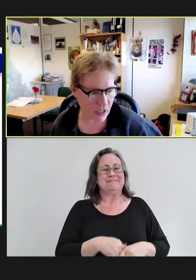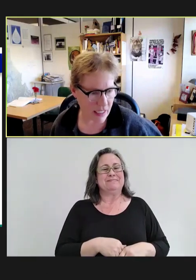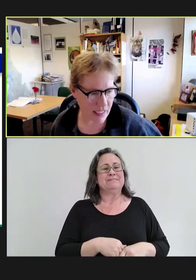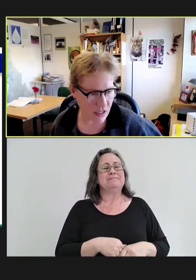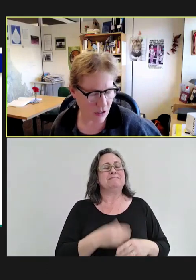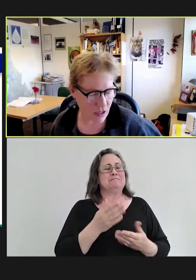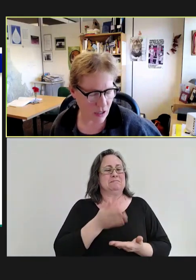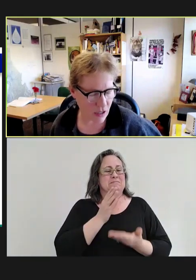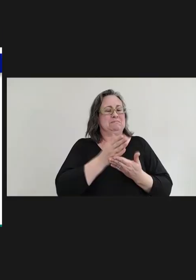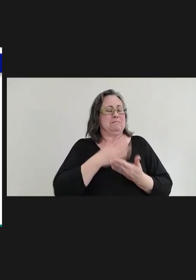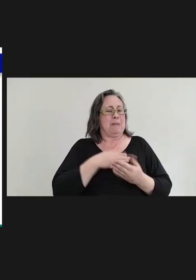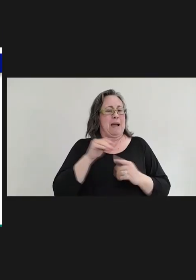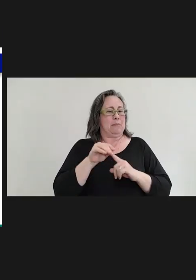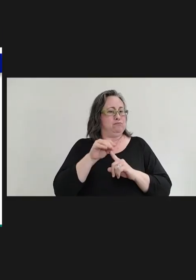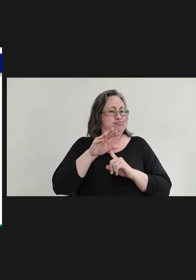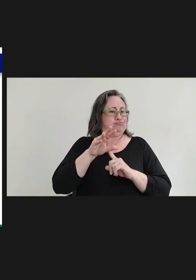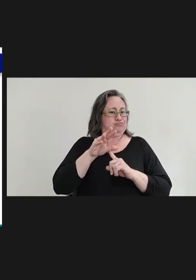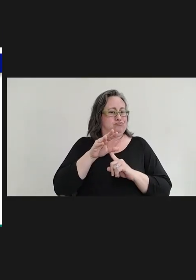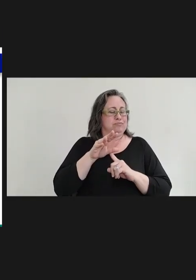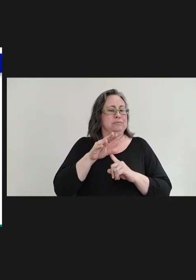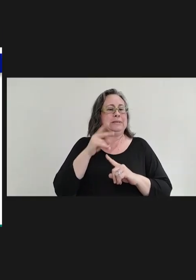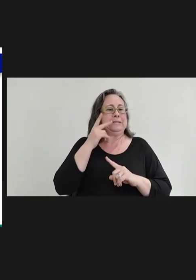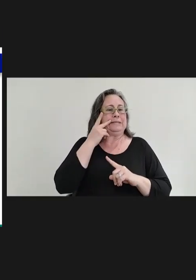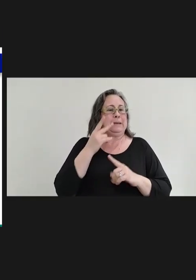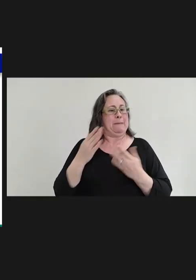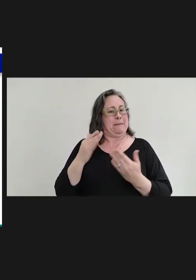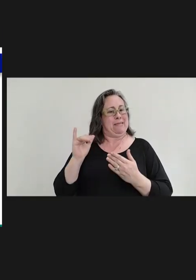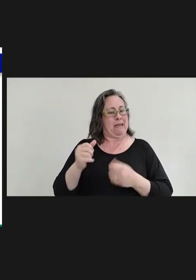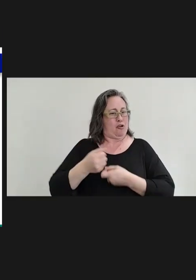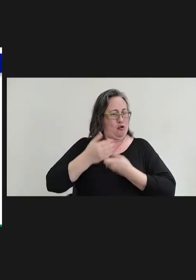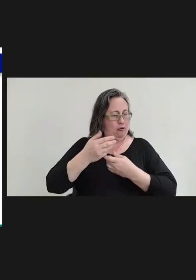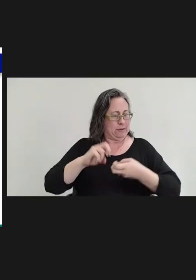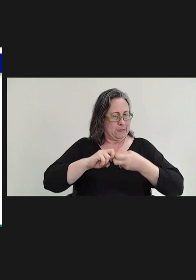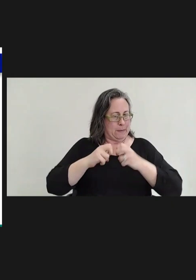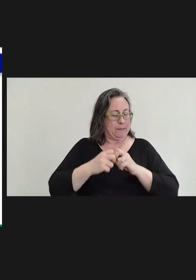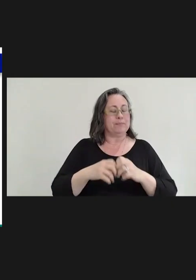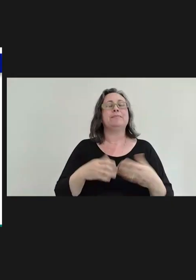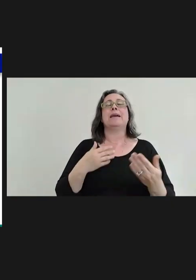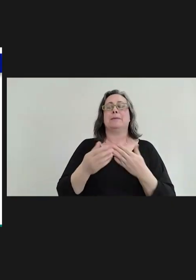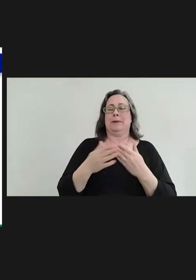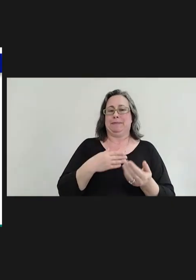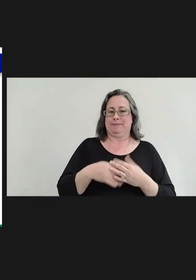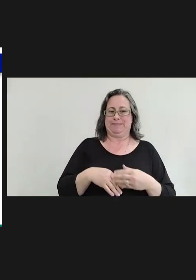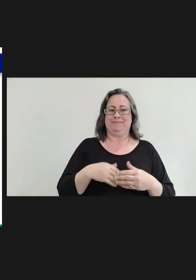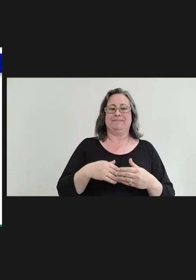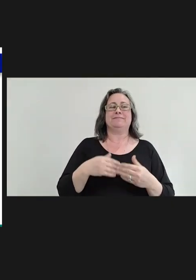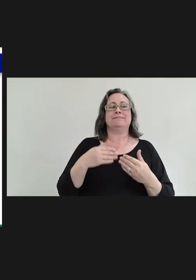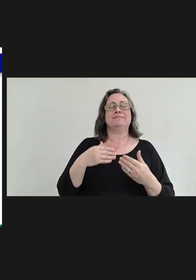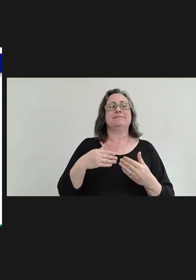case that's causing a problem there. Okay. So, basically to wrap up -- so the airline